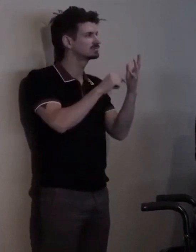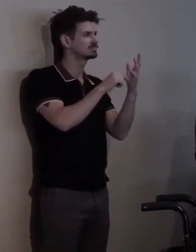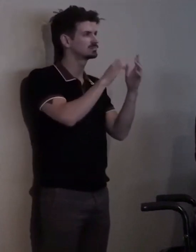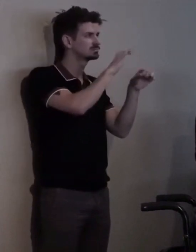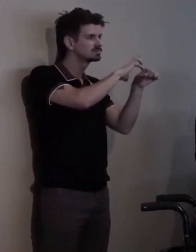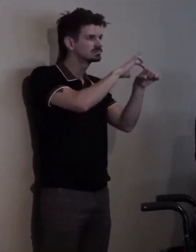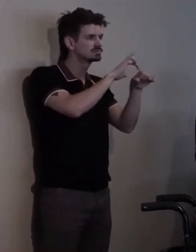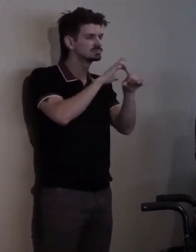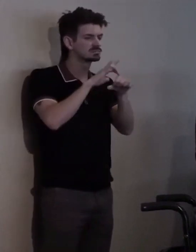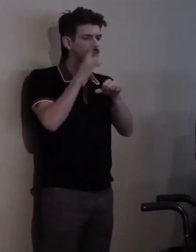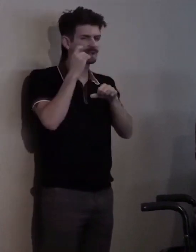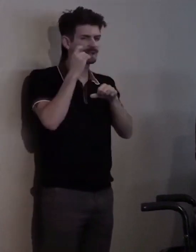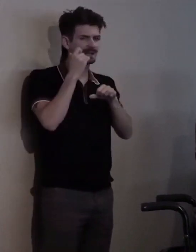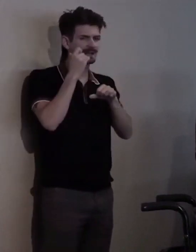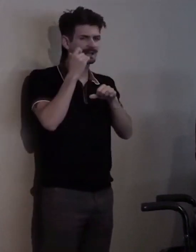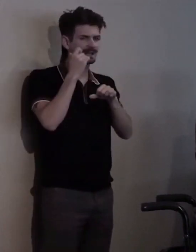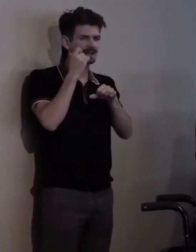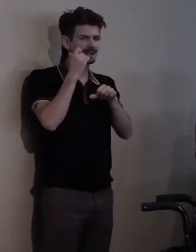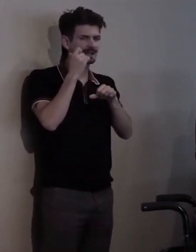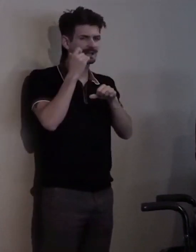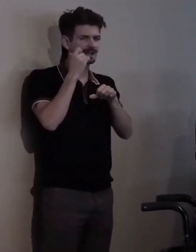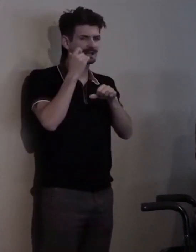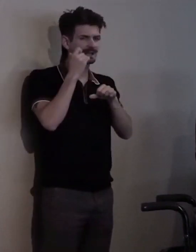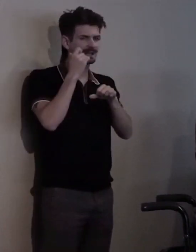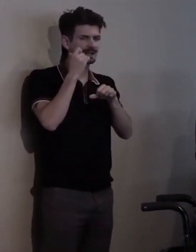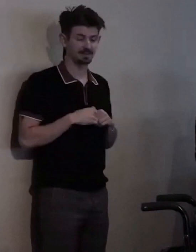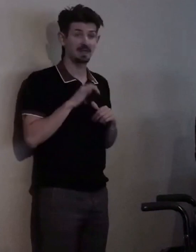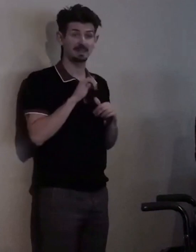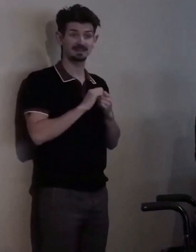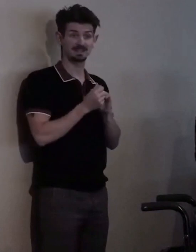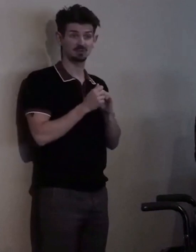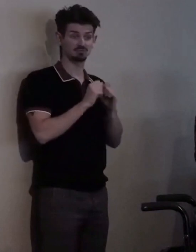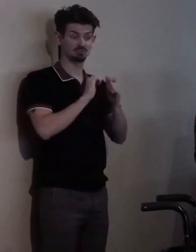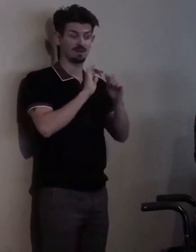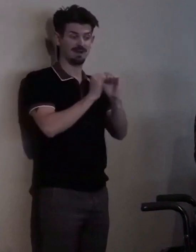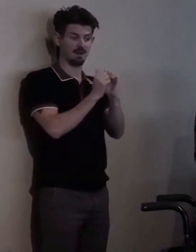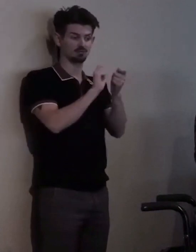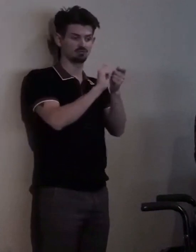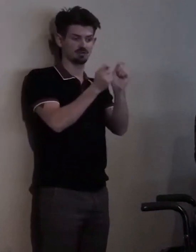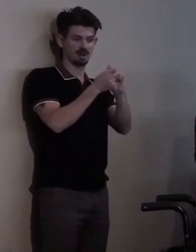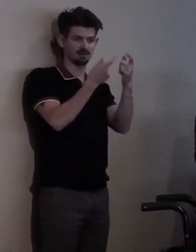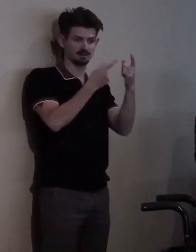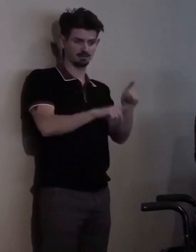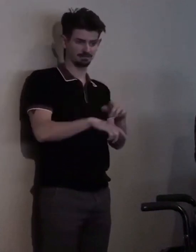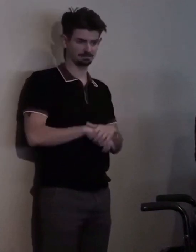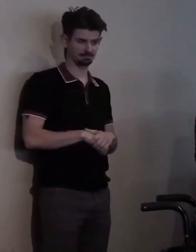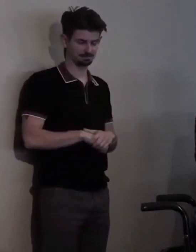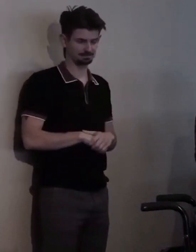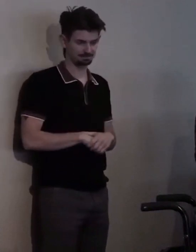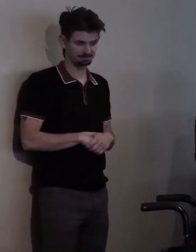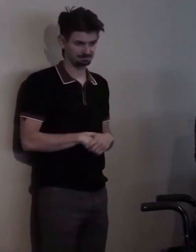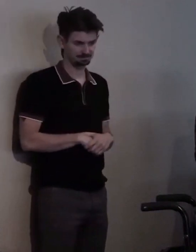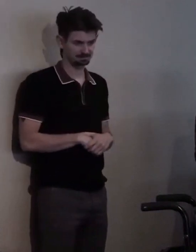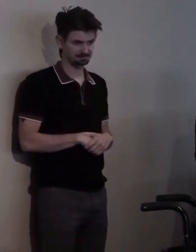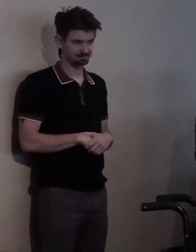And that's how changes were made when I came back to the movement,